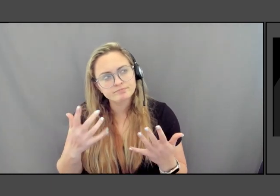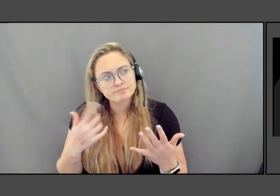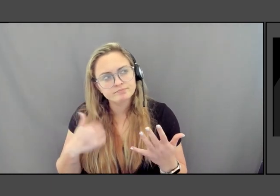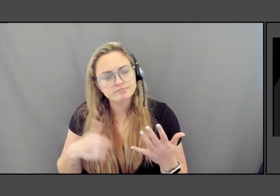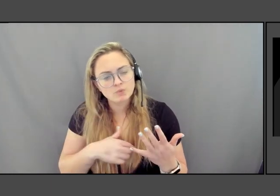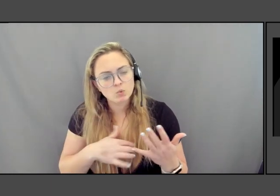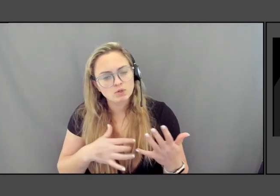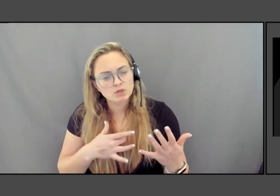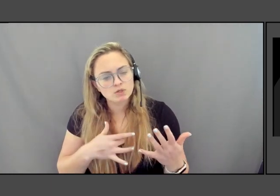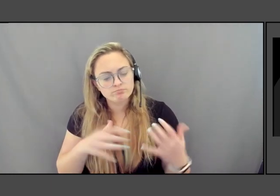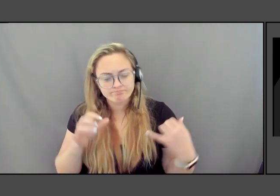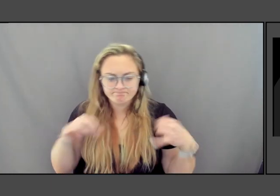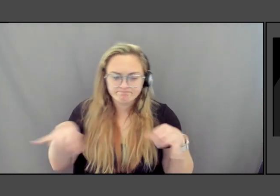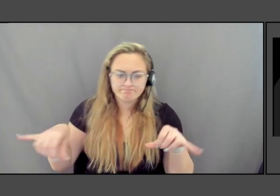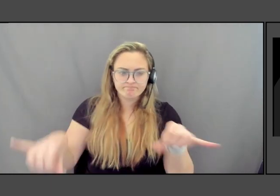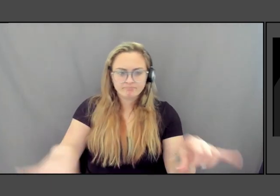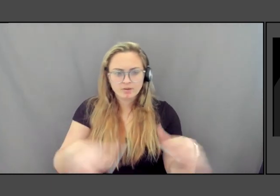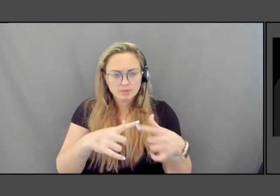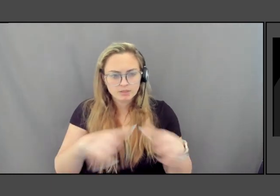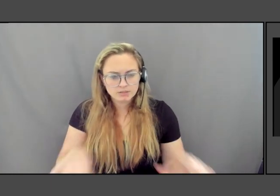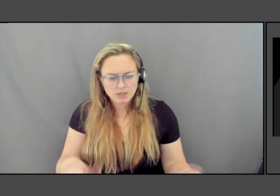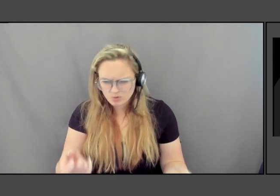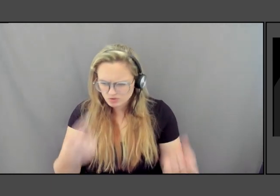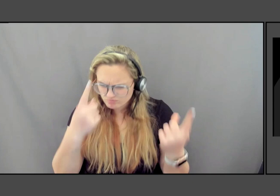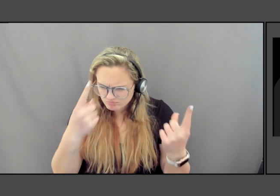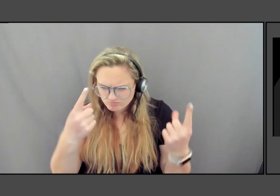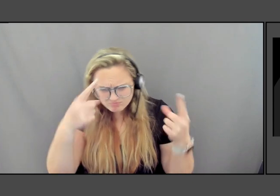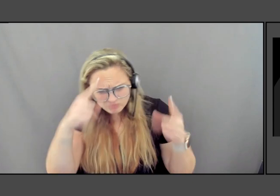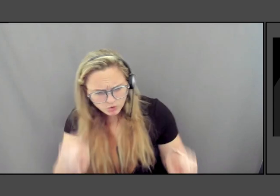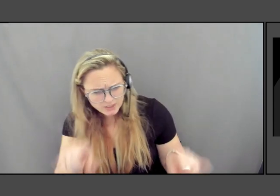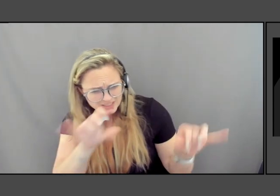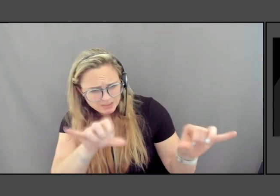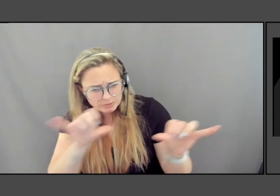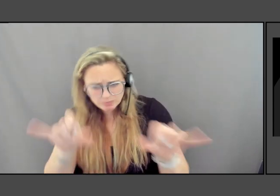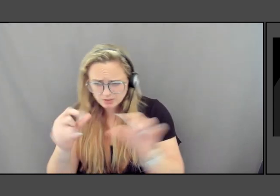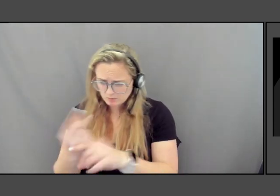of Lingua Franca, of common history, and of what it means to,